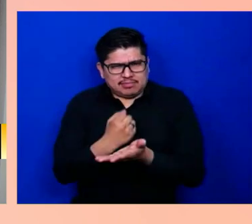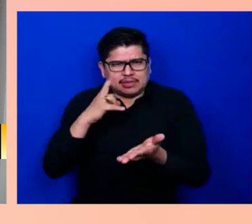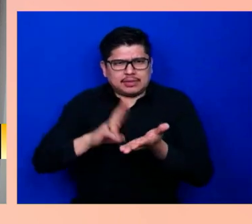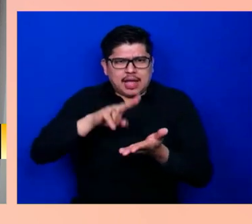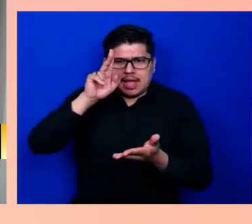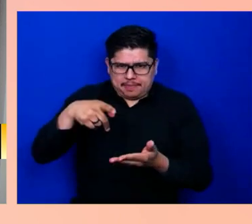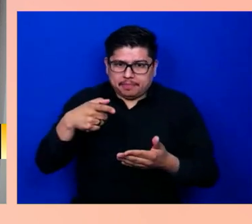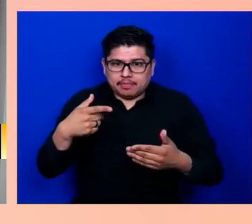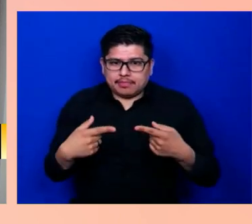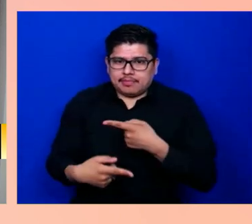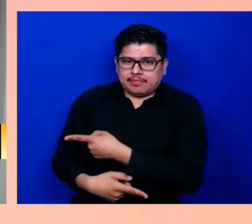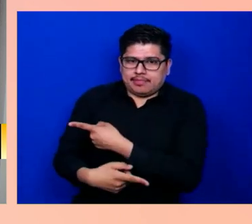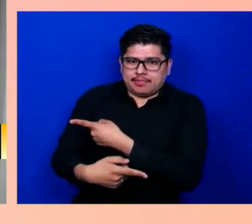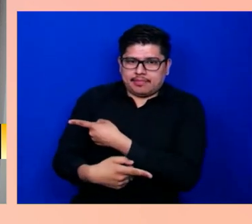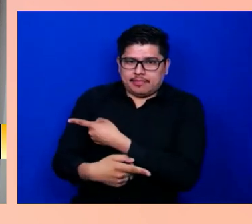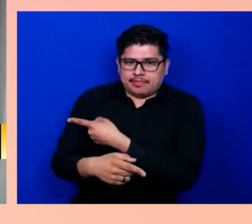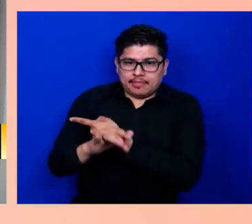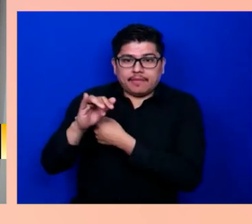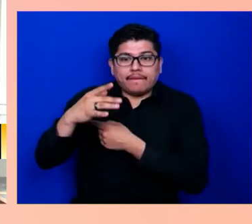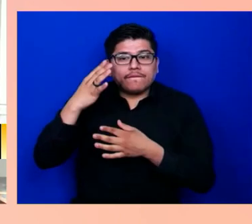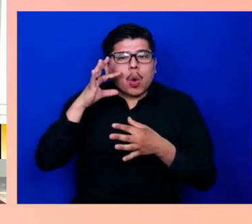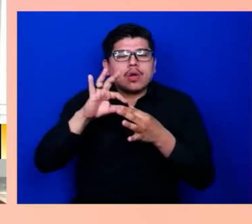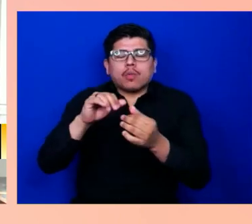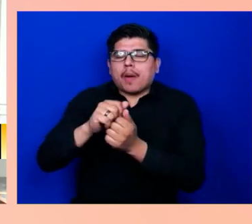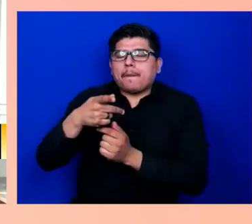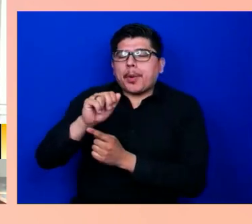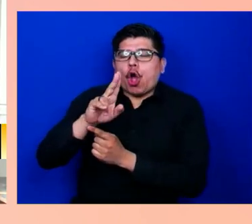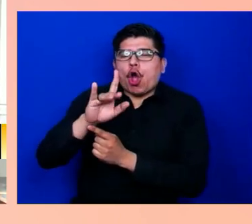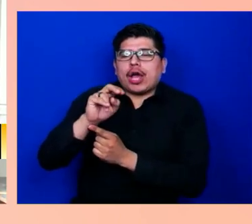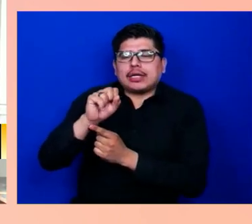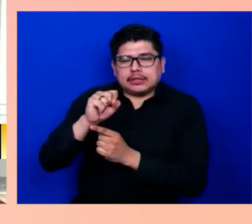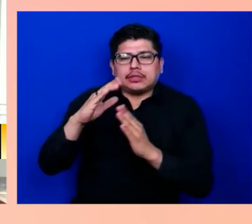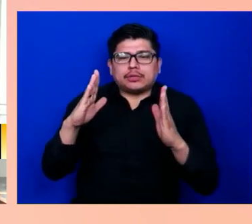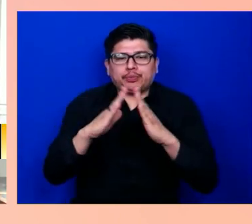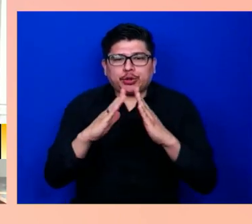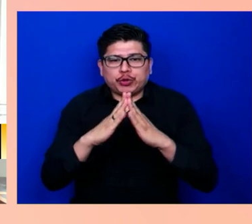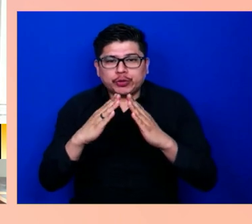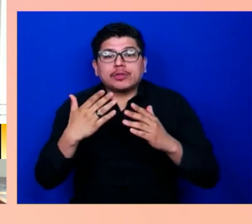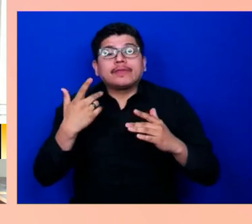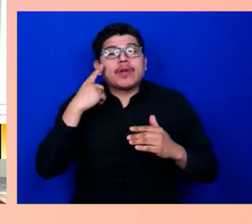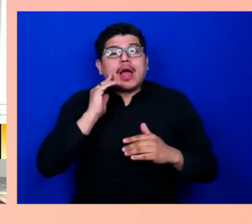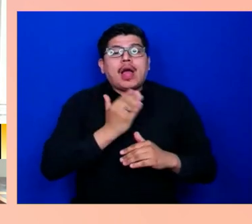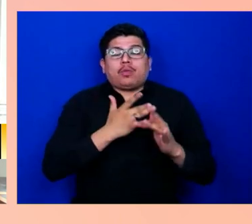Visit our website to learn more. My entire career has been